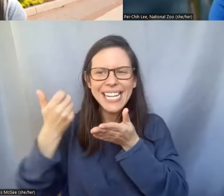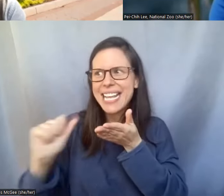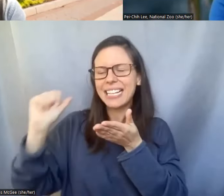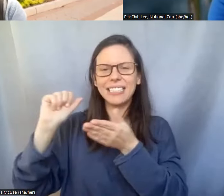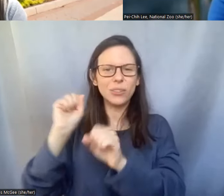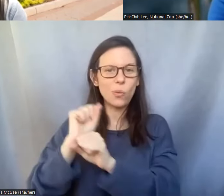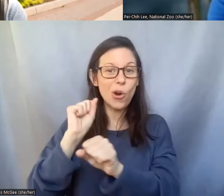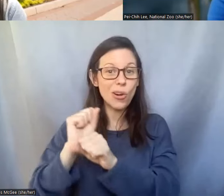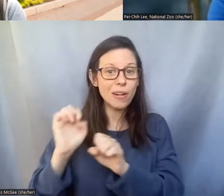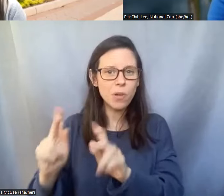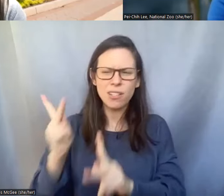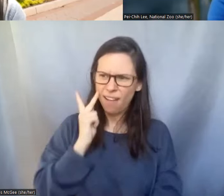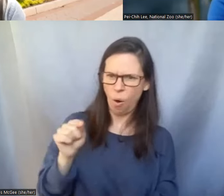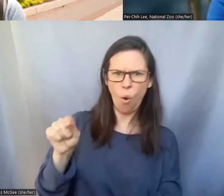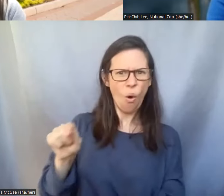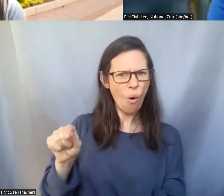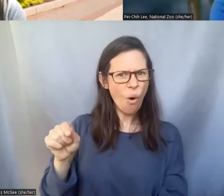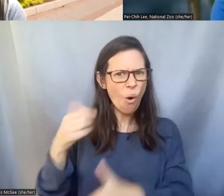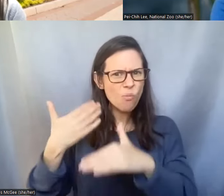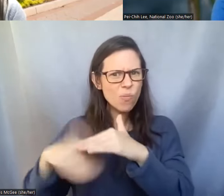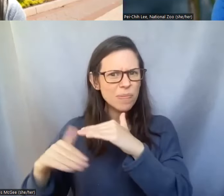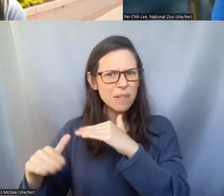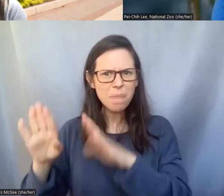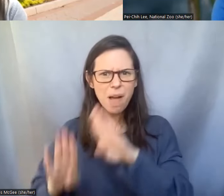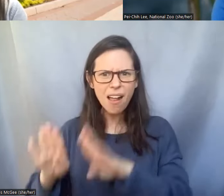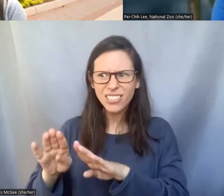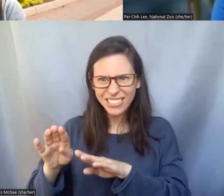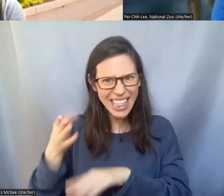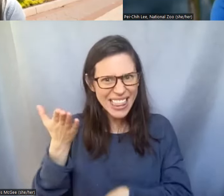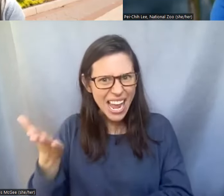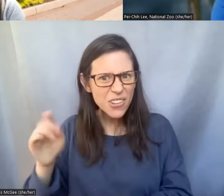I saw them and it's like for me it's like instant click I was like I know that's what I want to do and so here I am.